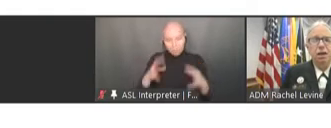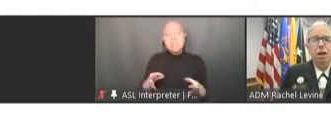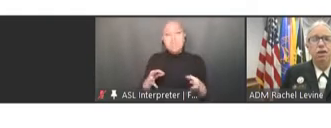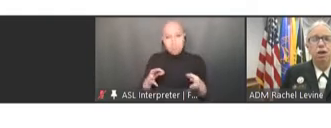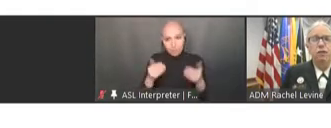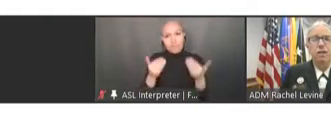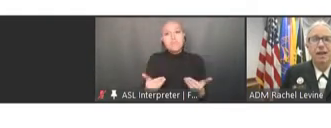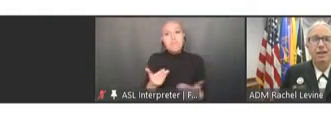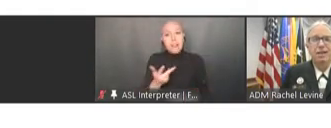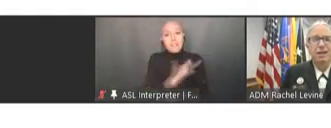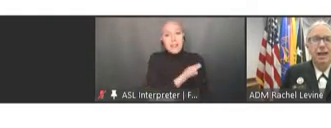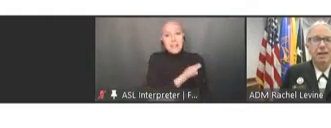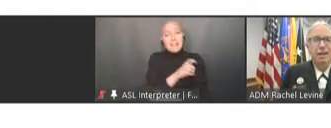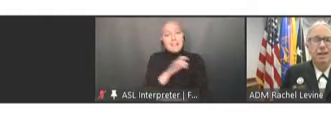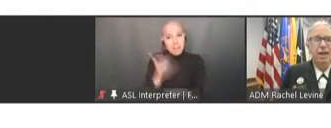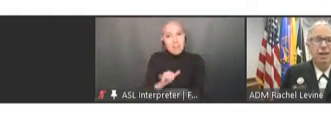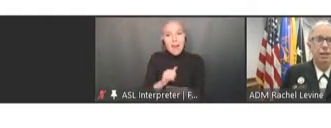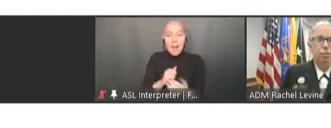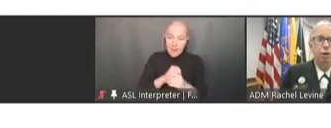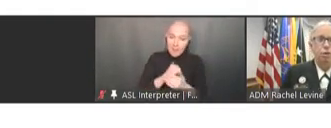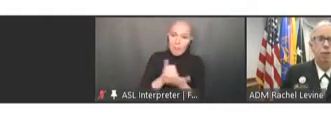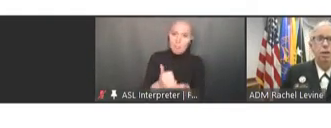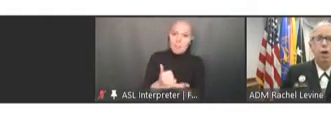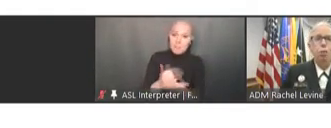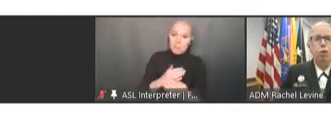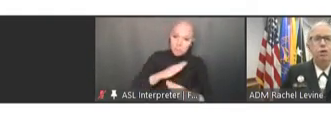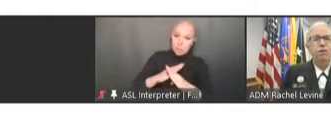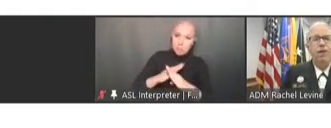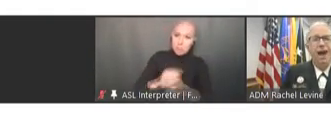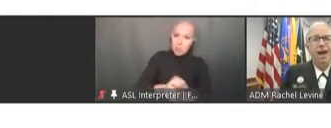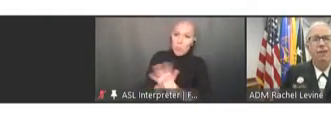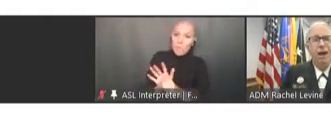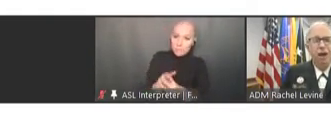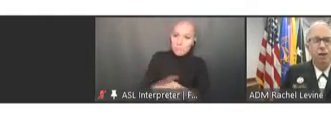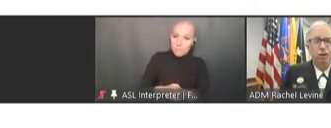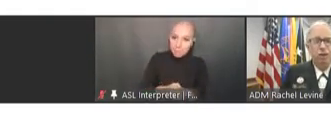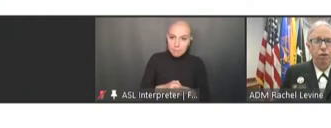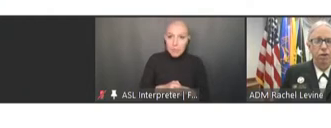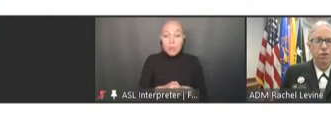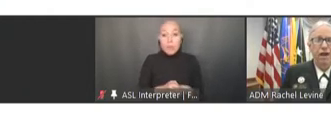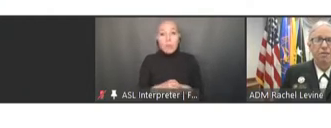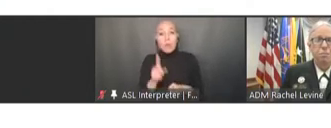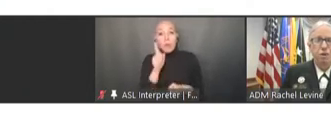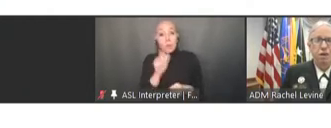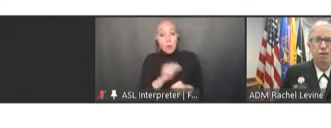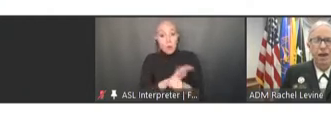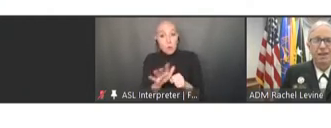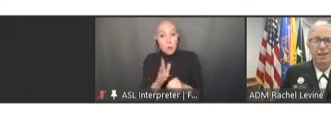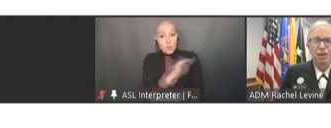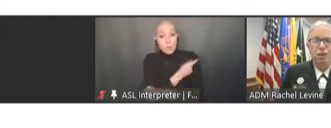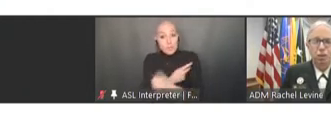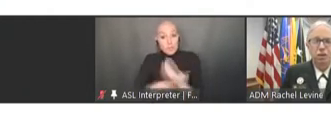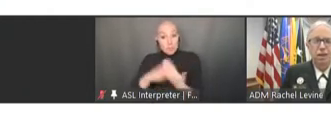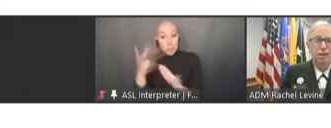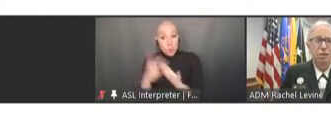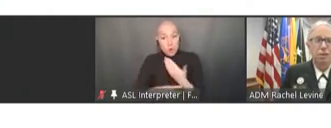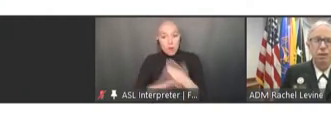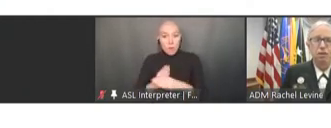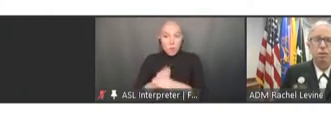on the COVID-19 vaccine program. More than 535 million vaccine doses have been administered,